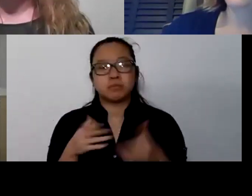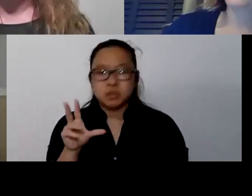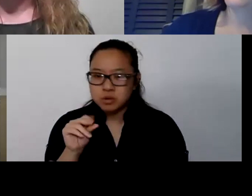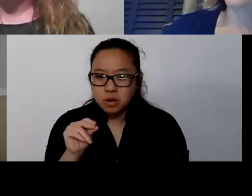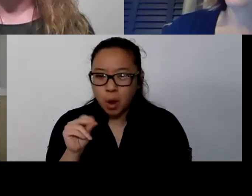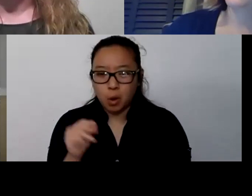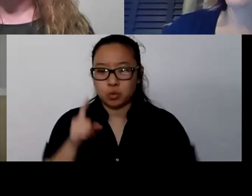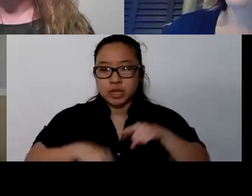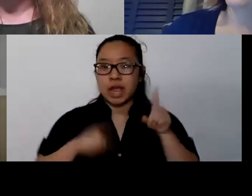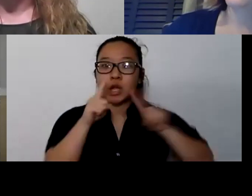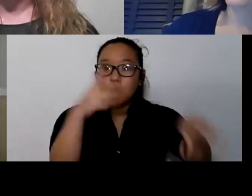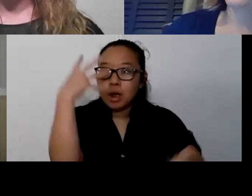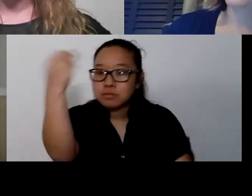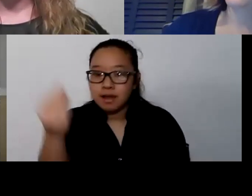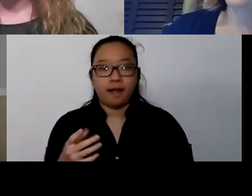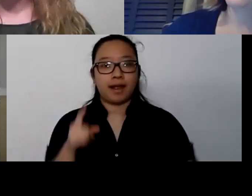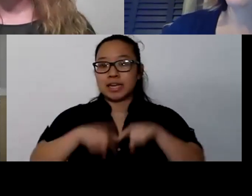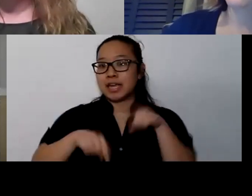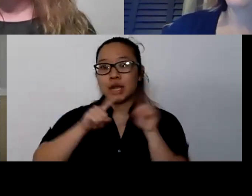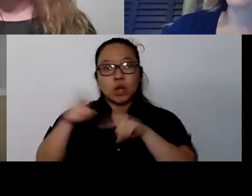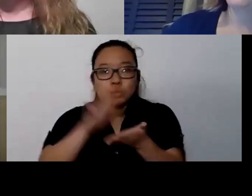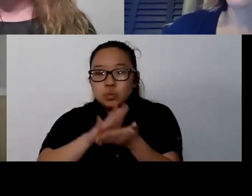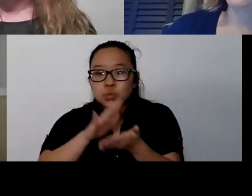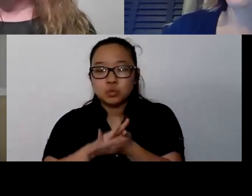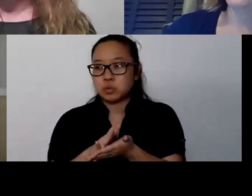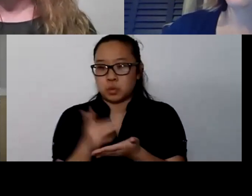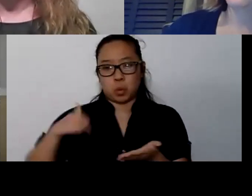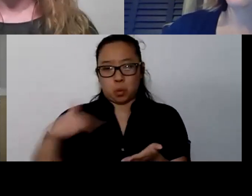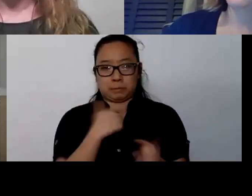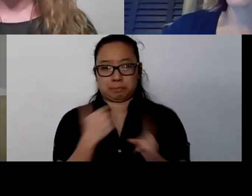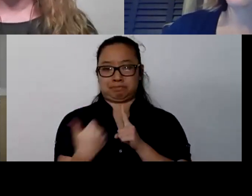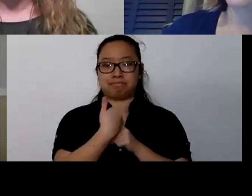and it really just lifted a sense kind of like a lid